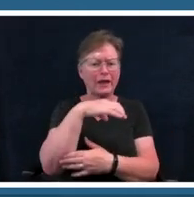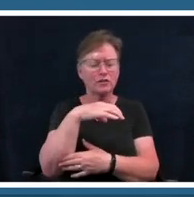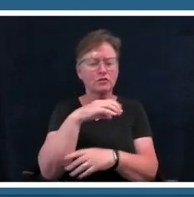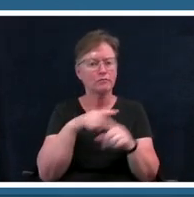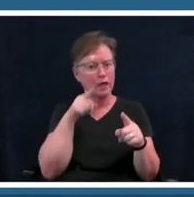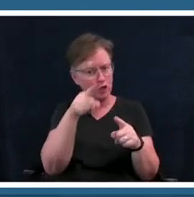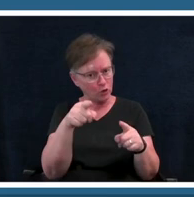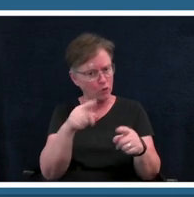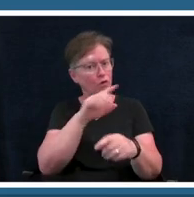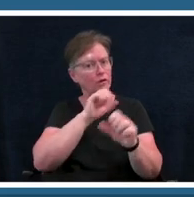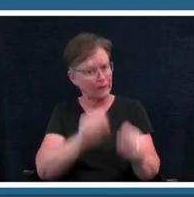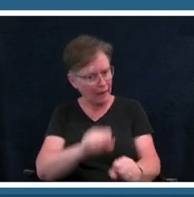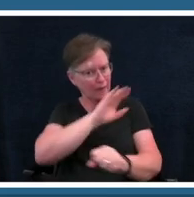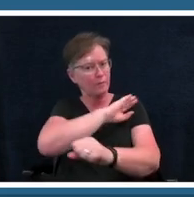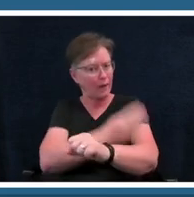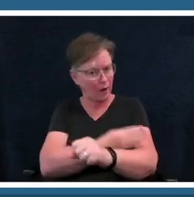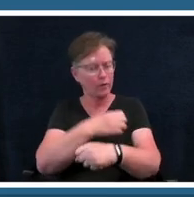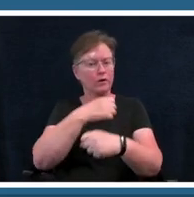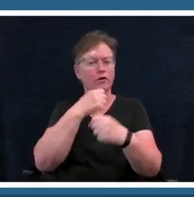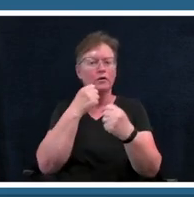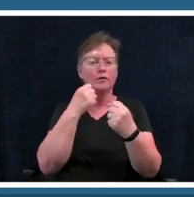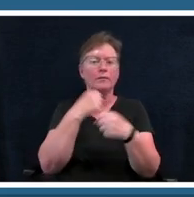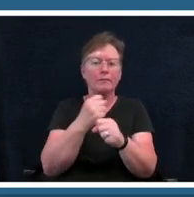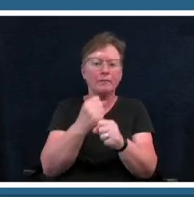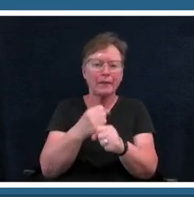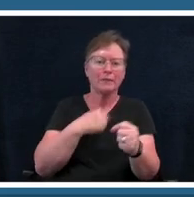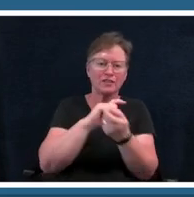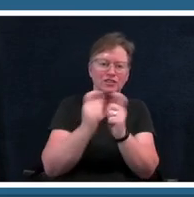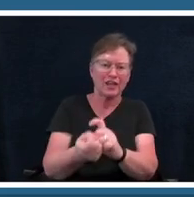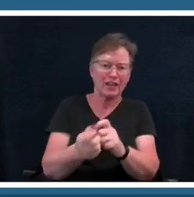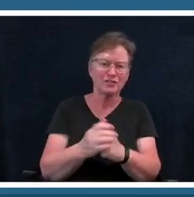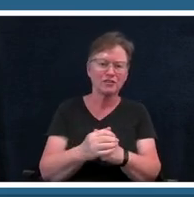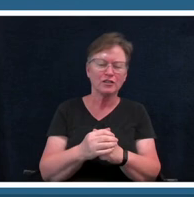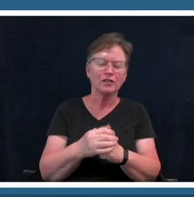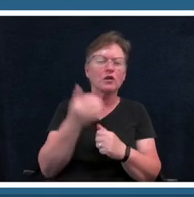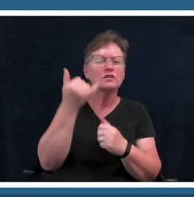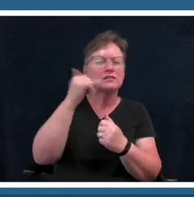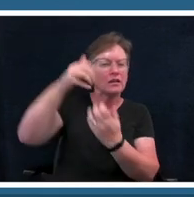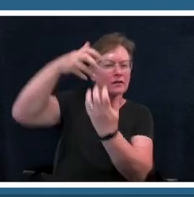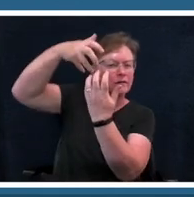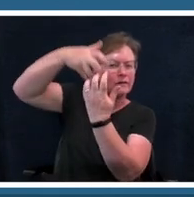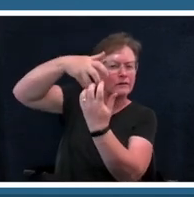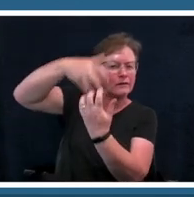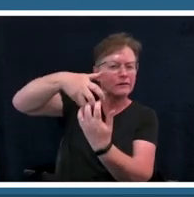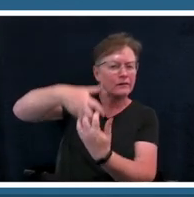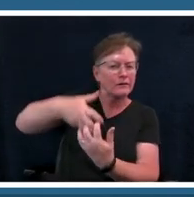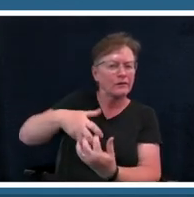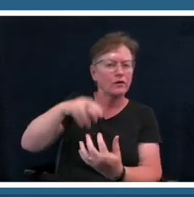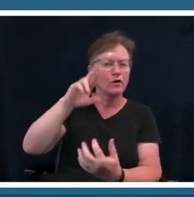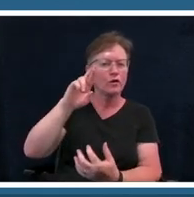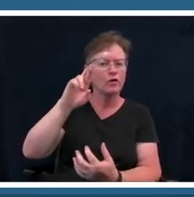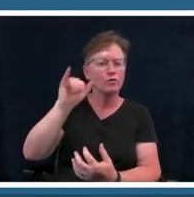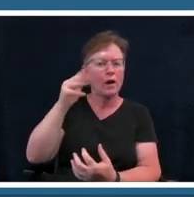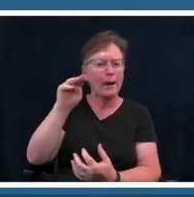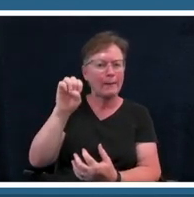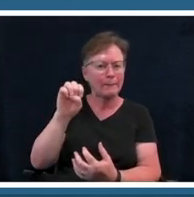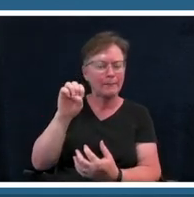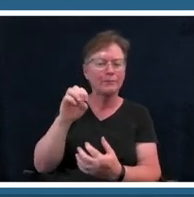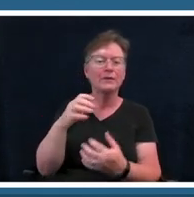change so we still have that rhyming um formula happening we still have that aav